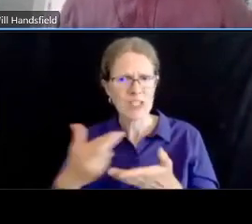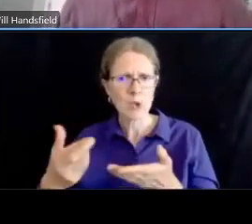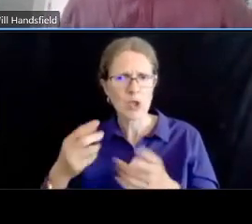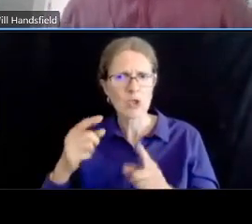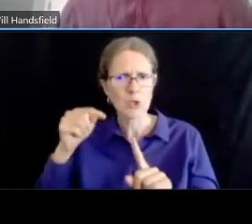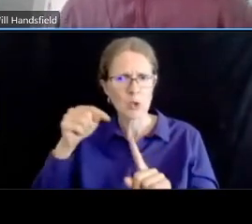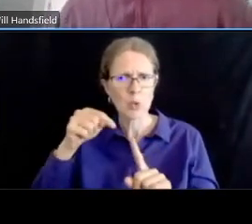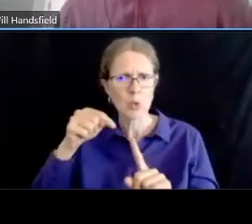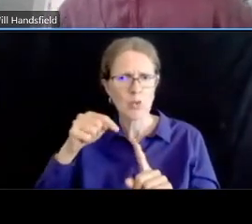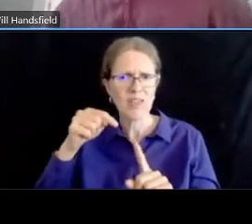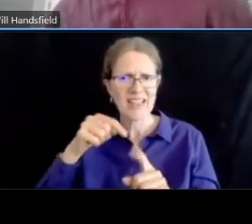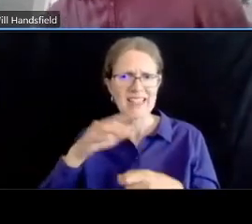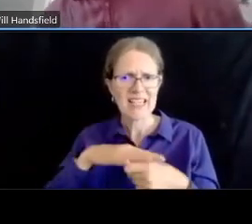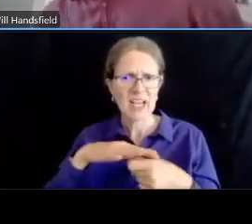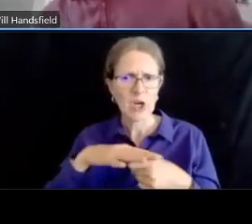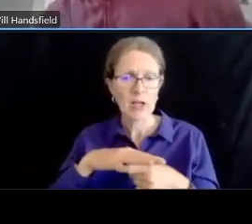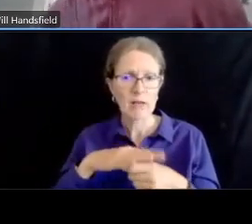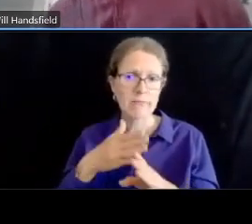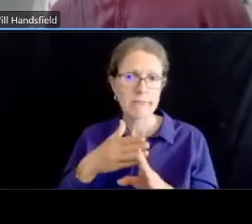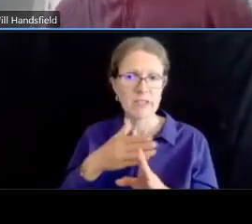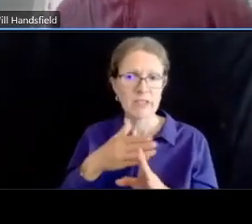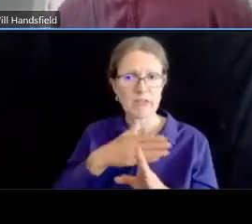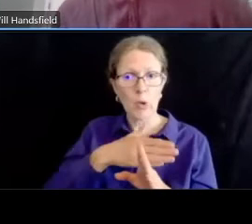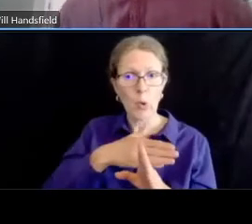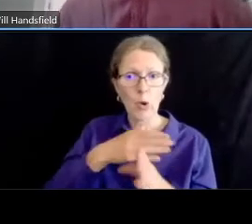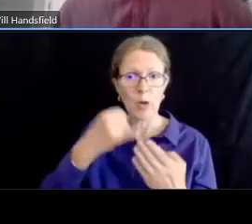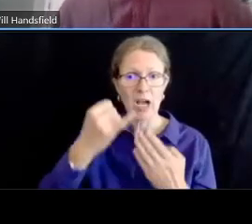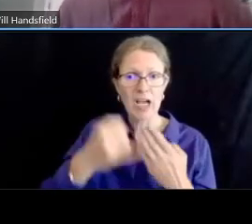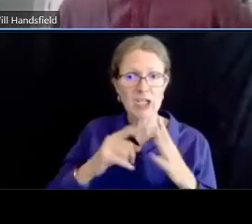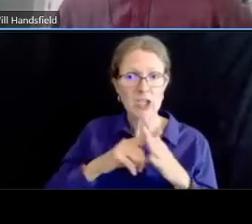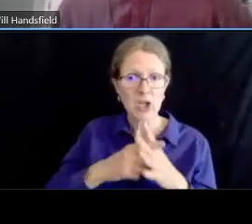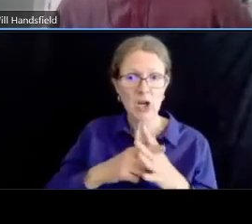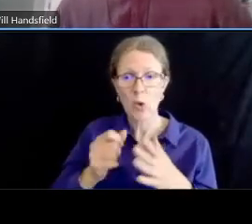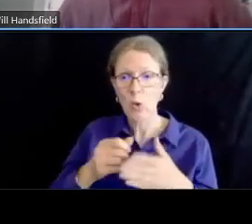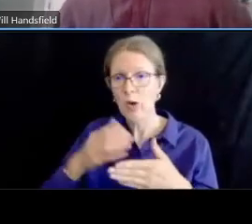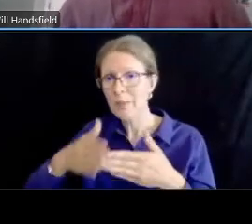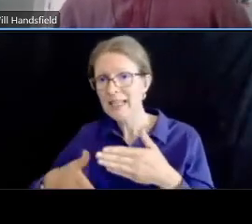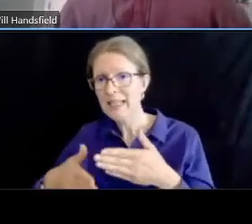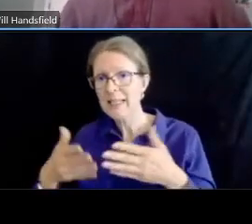as we get more corridor um we we generally do have a significant amount of bike parking